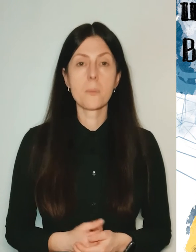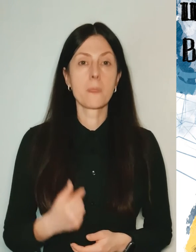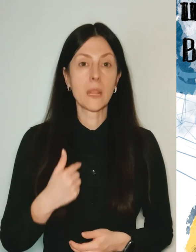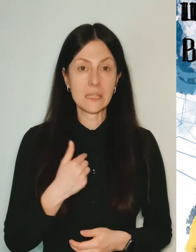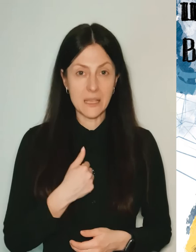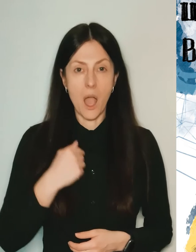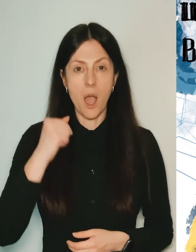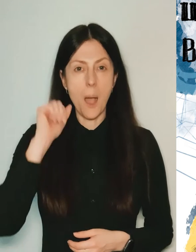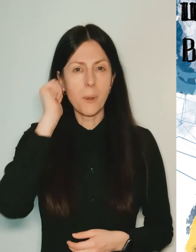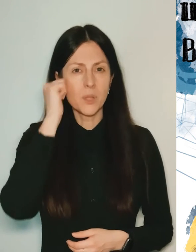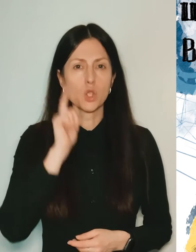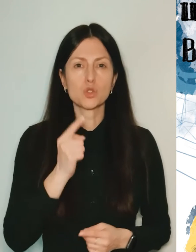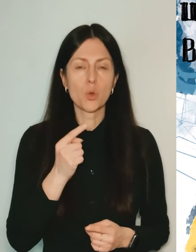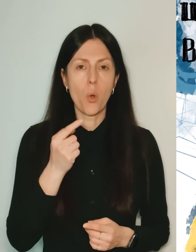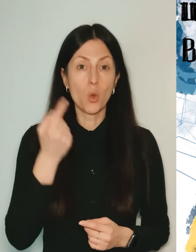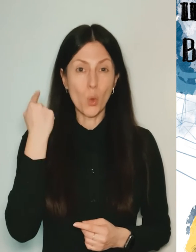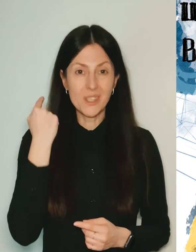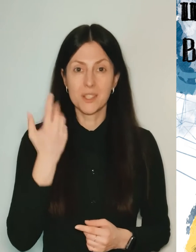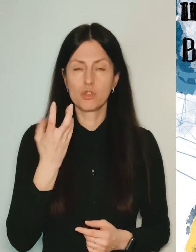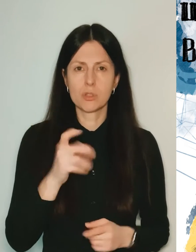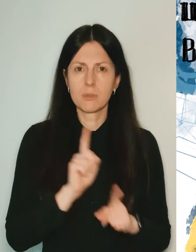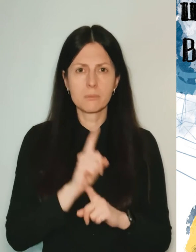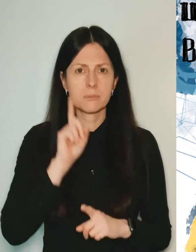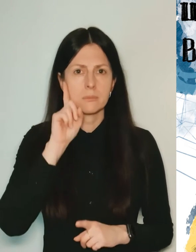I remember that I did not realize back then what was happening.